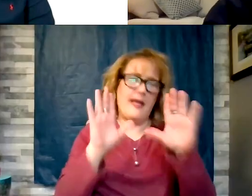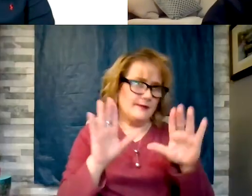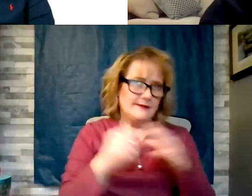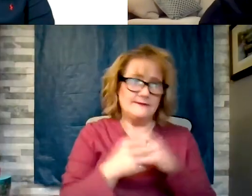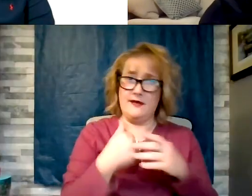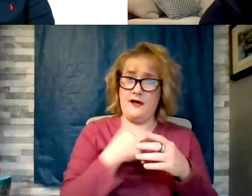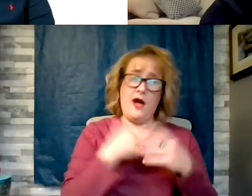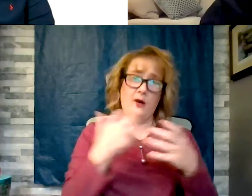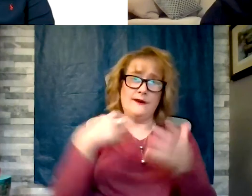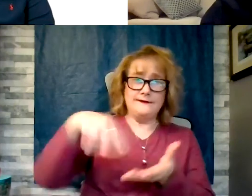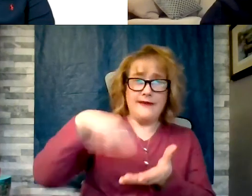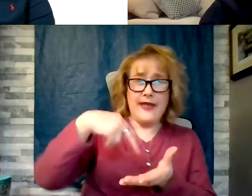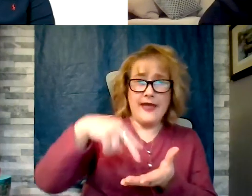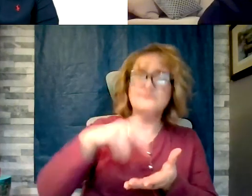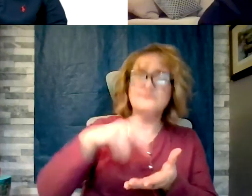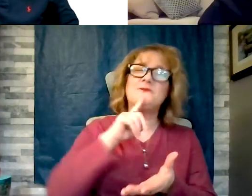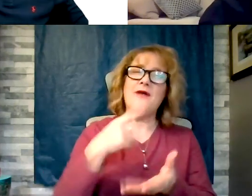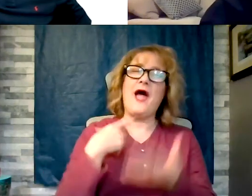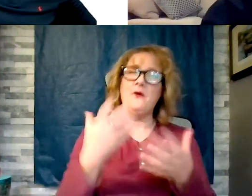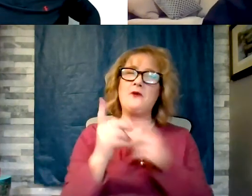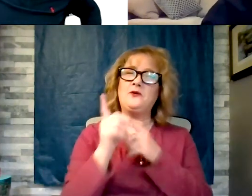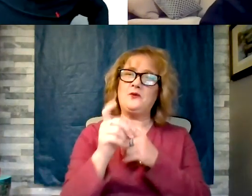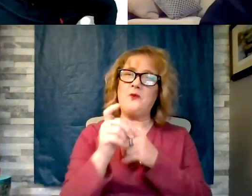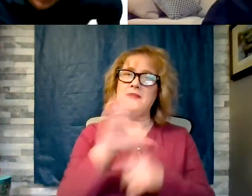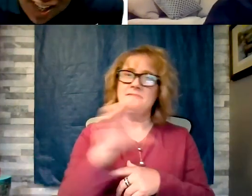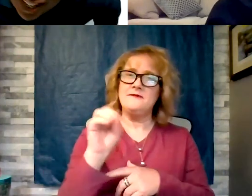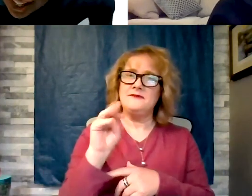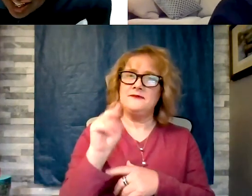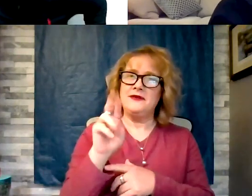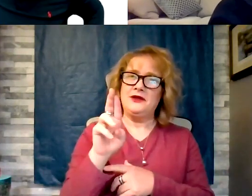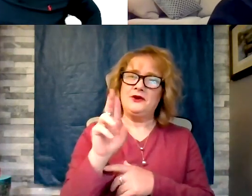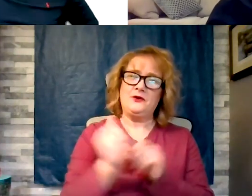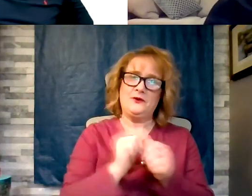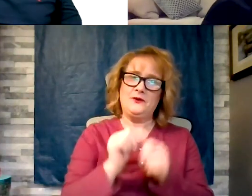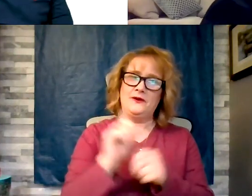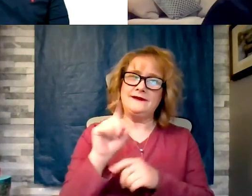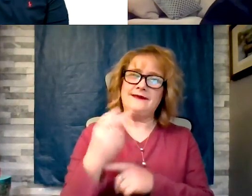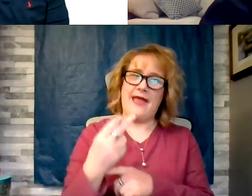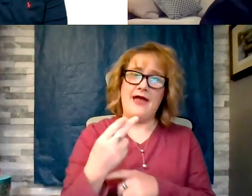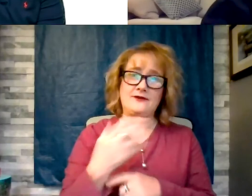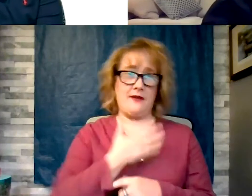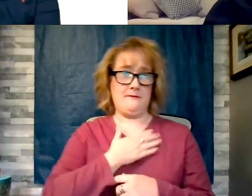able to run 50-meter dash. At my age and I'm about to be 70. Your